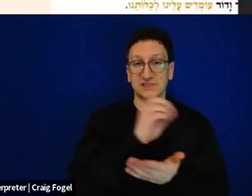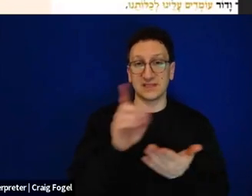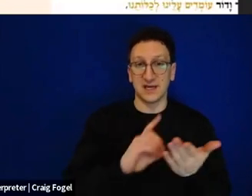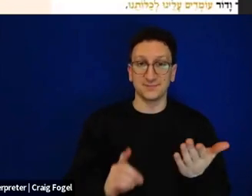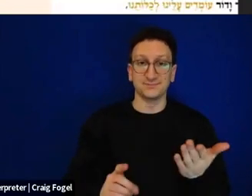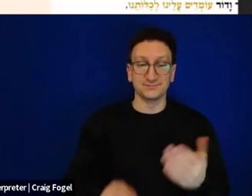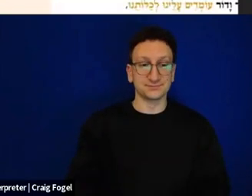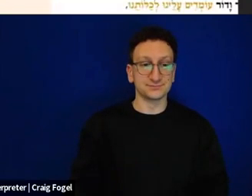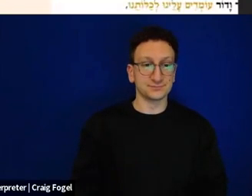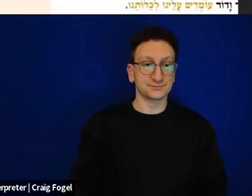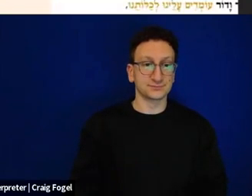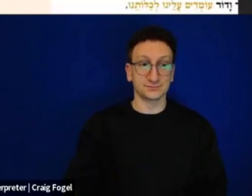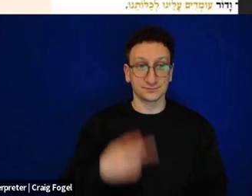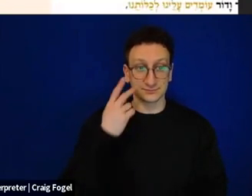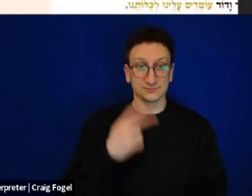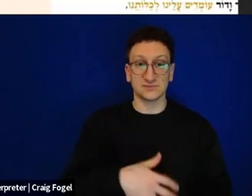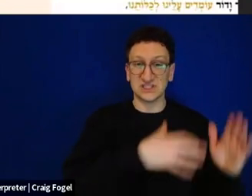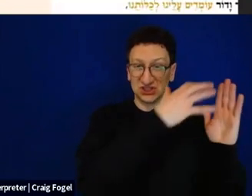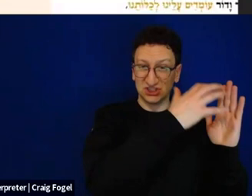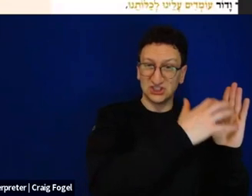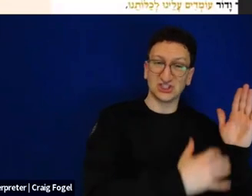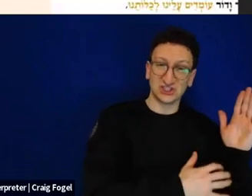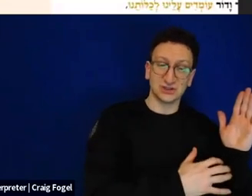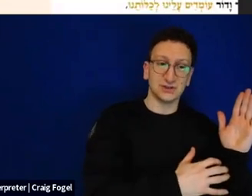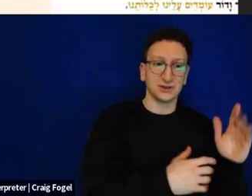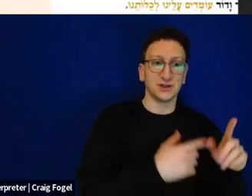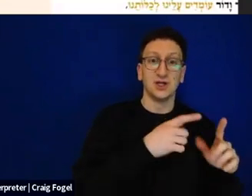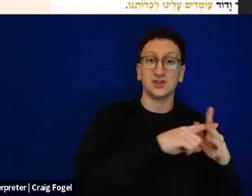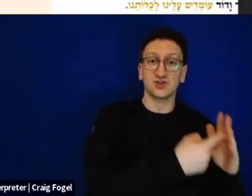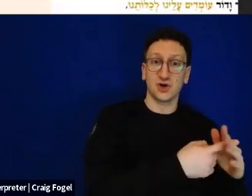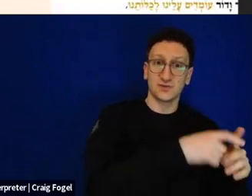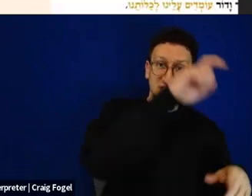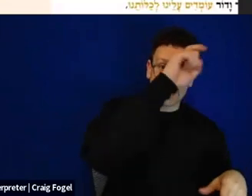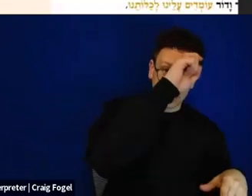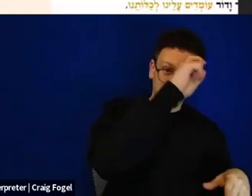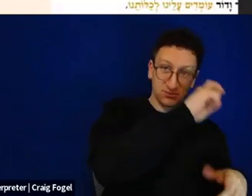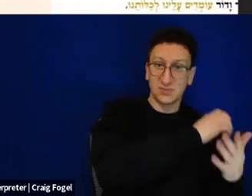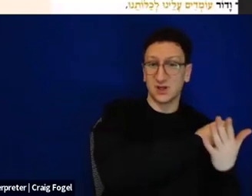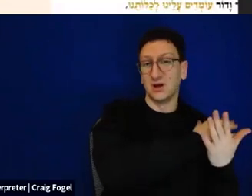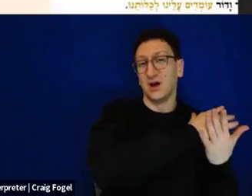You can see the long list from Egypt all the way through the destruction of the temple.